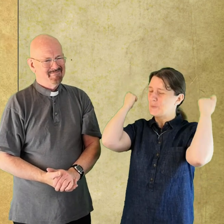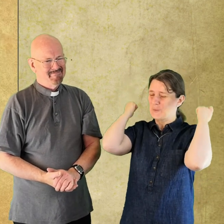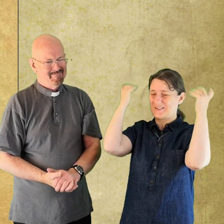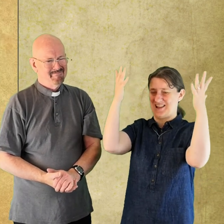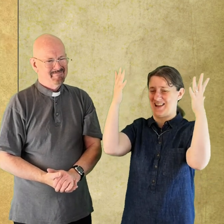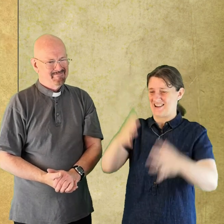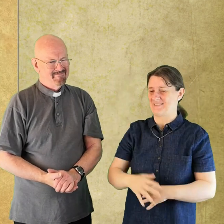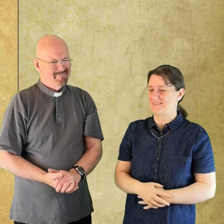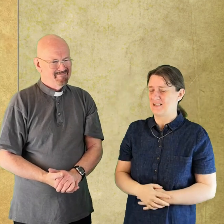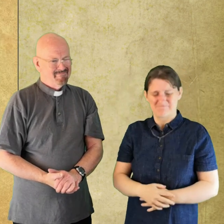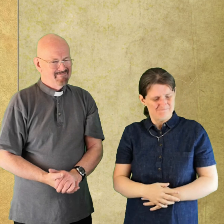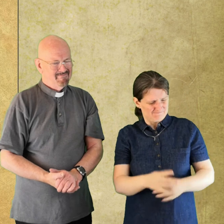where